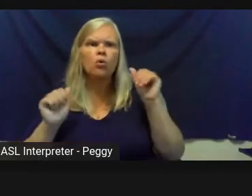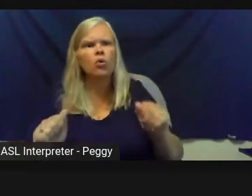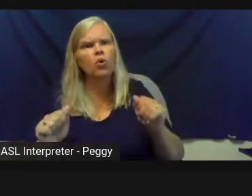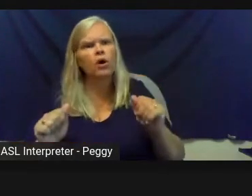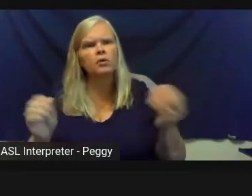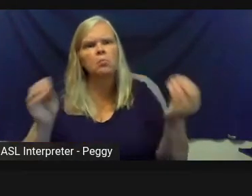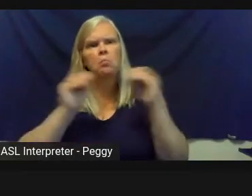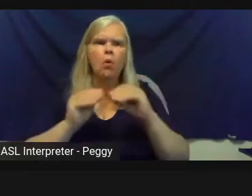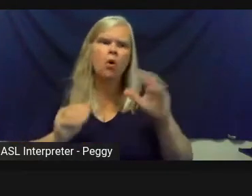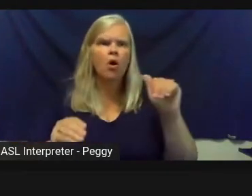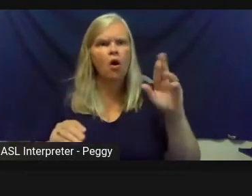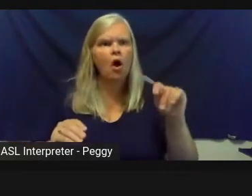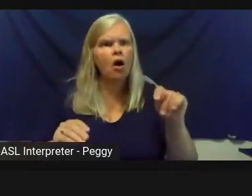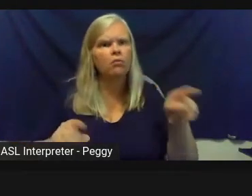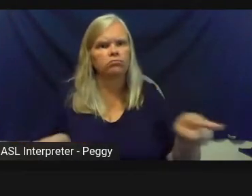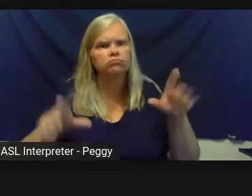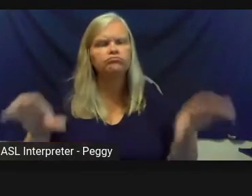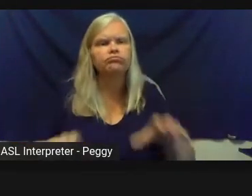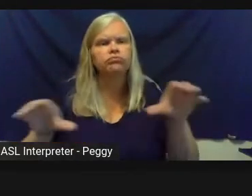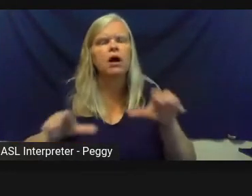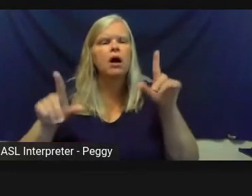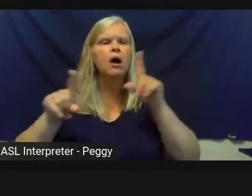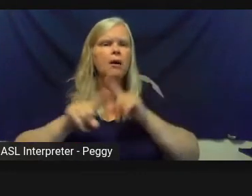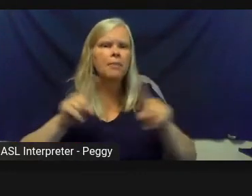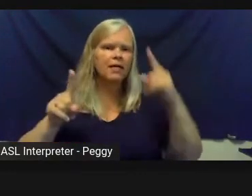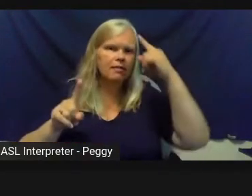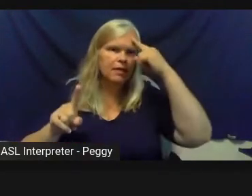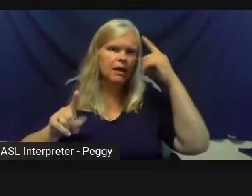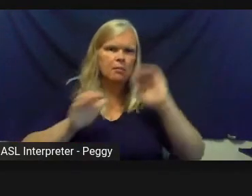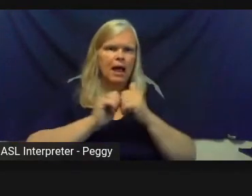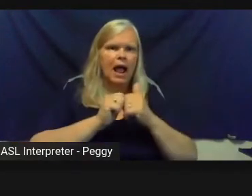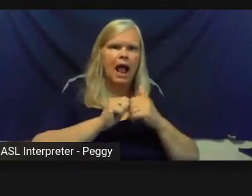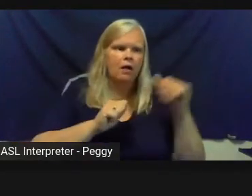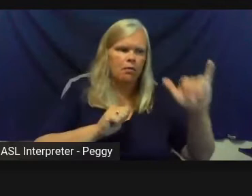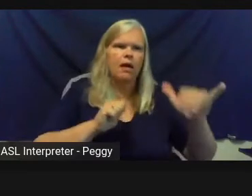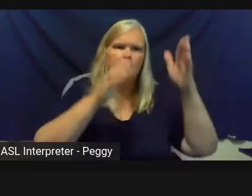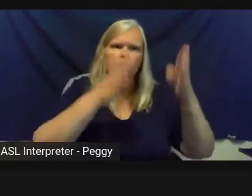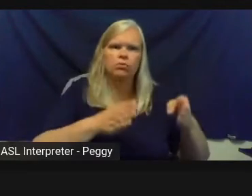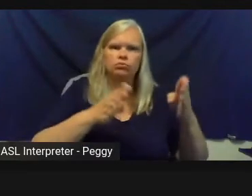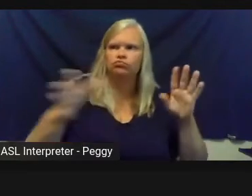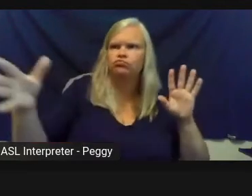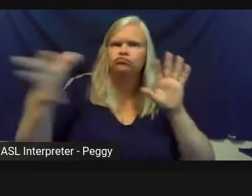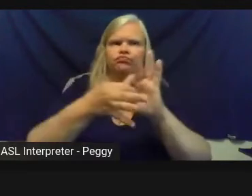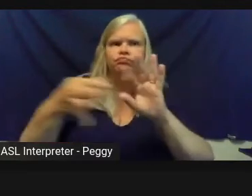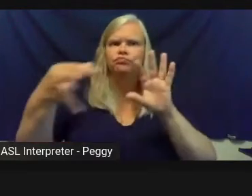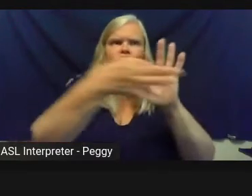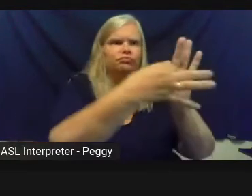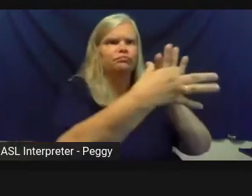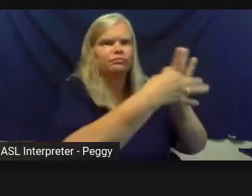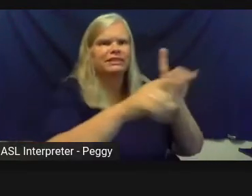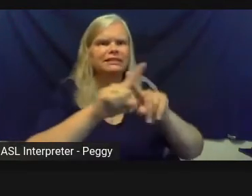broader objectives and other partners that exist in the community. Thank you both.